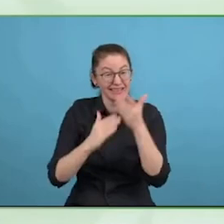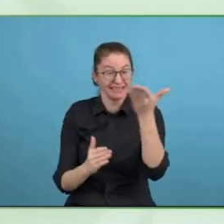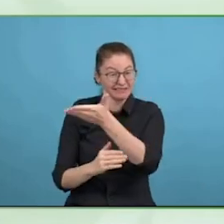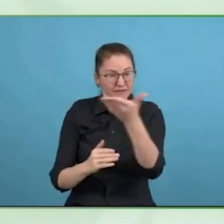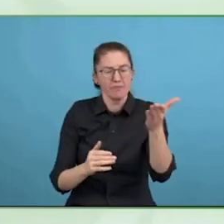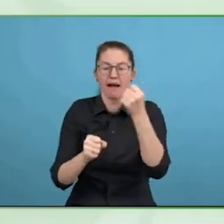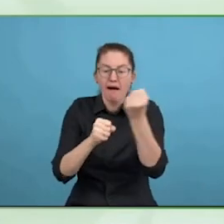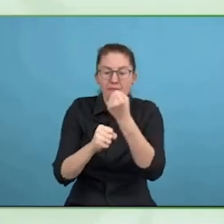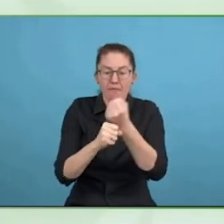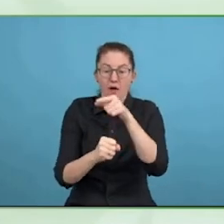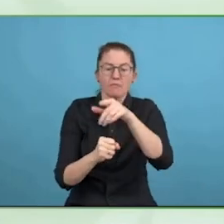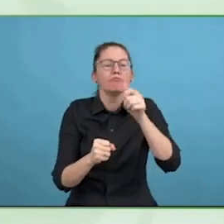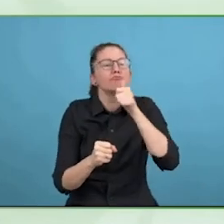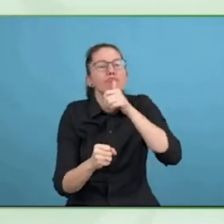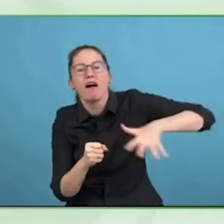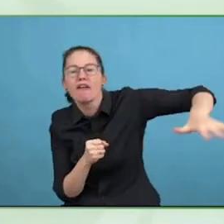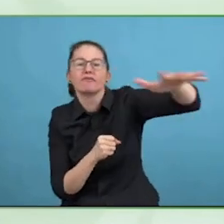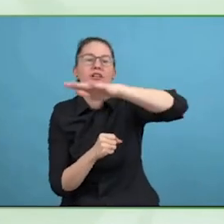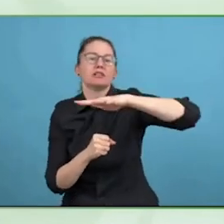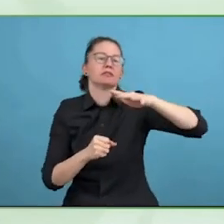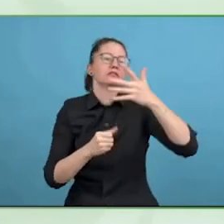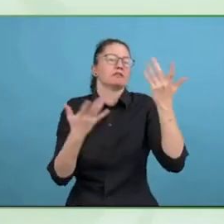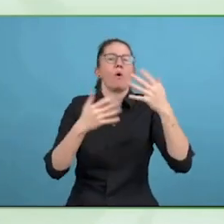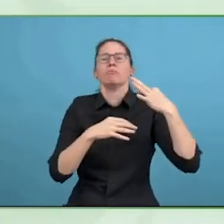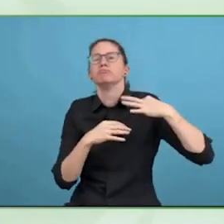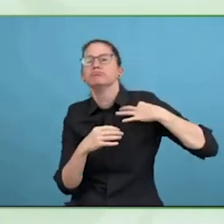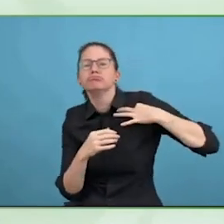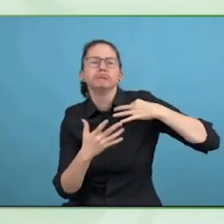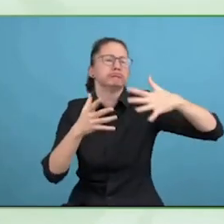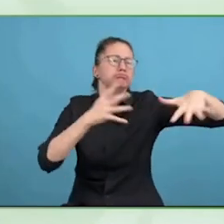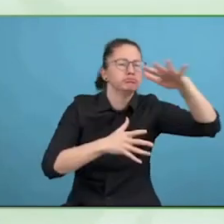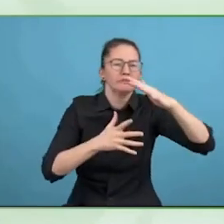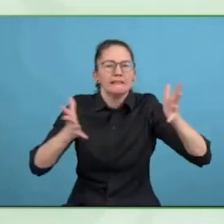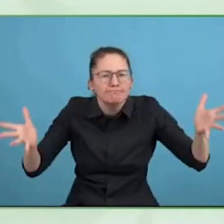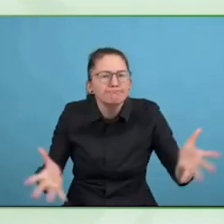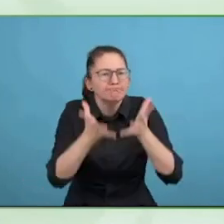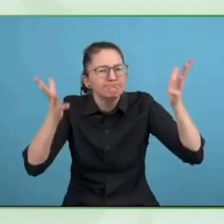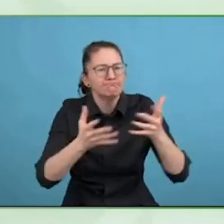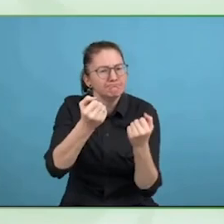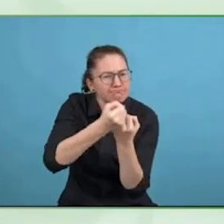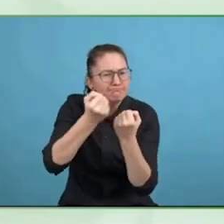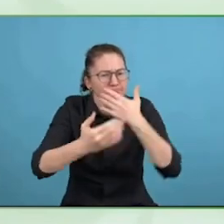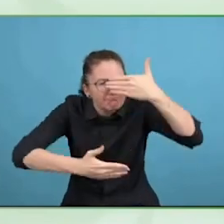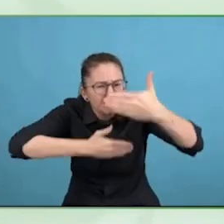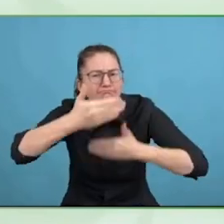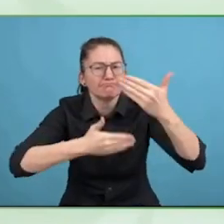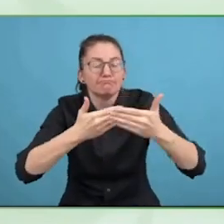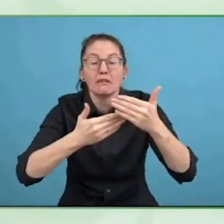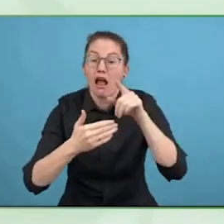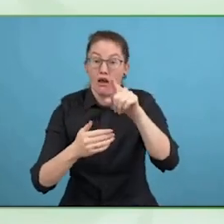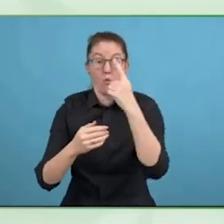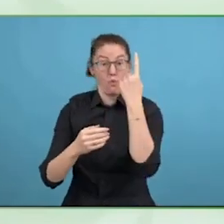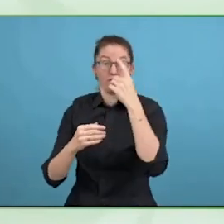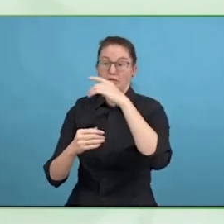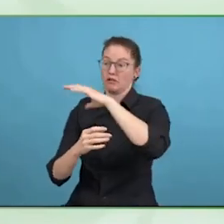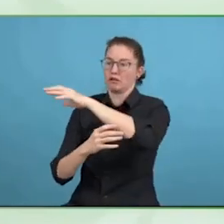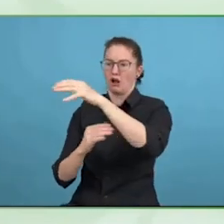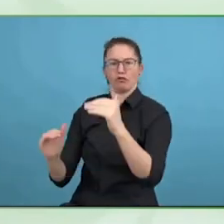these supports of the charter. But we felt that the previous version of the self-assessment tool